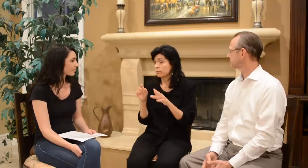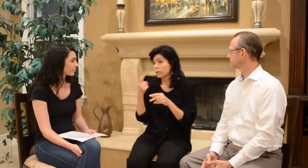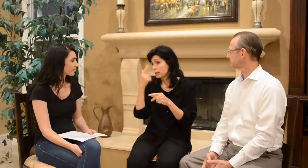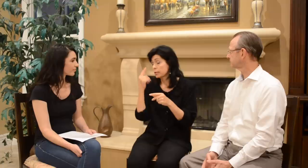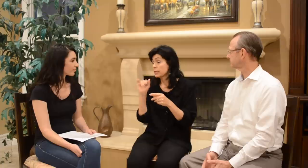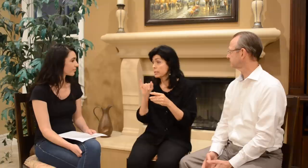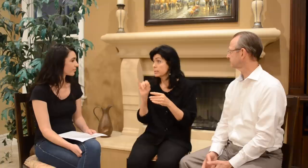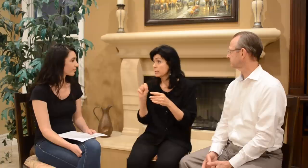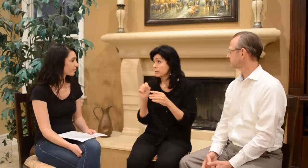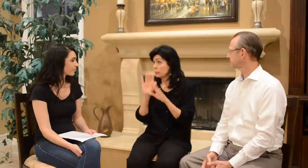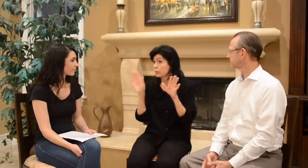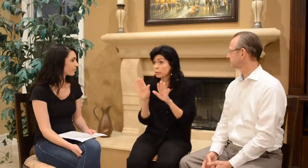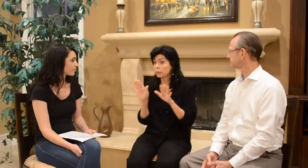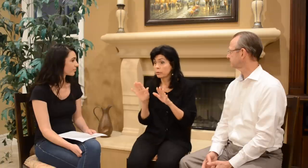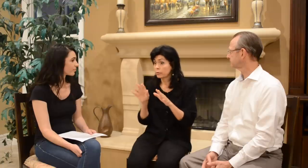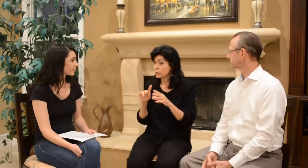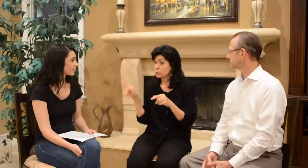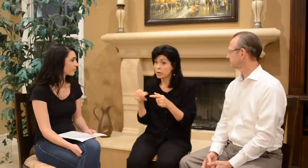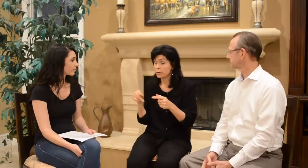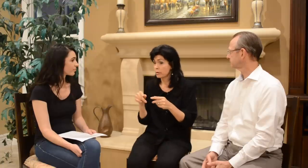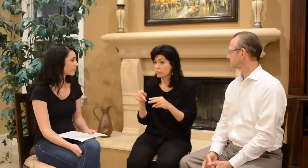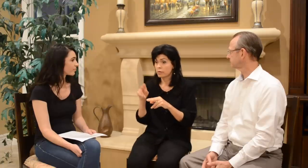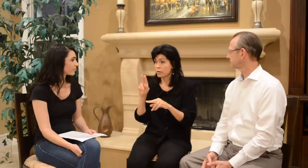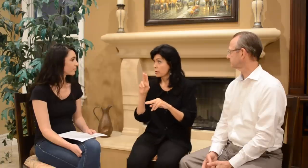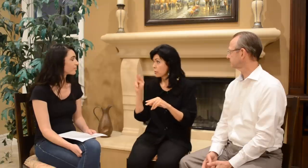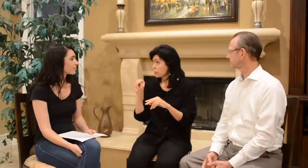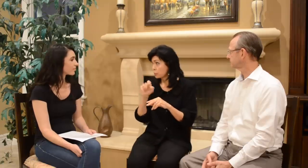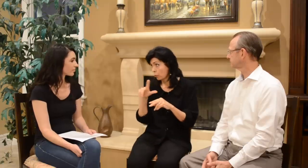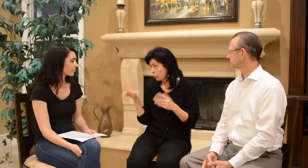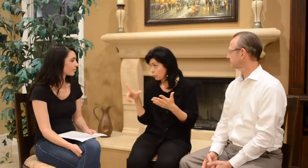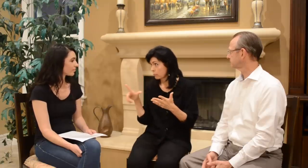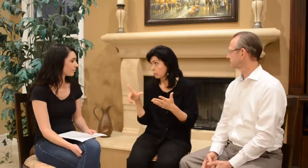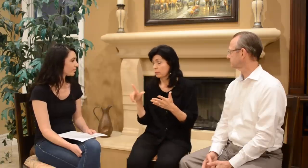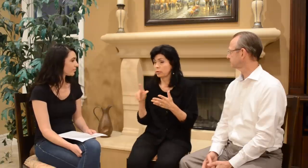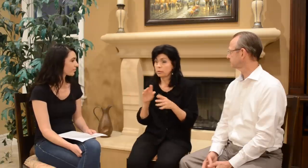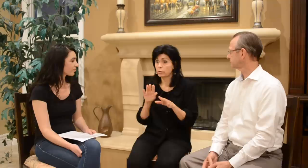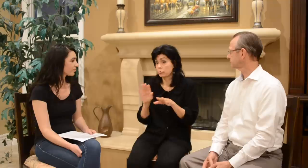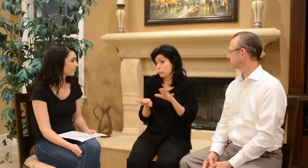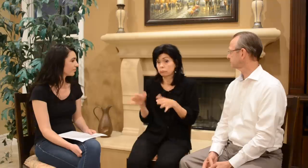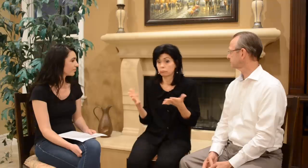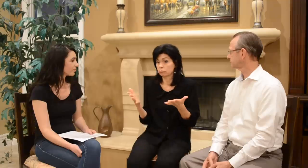Because it is a miracle that you are normal